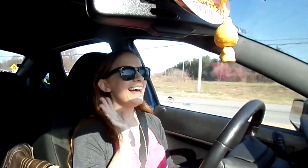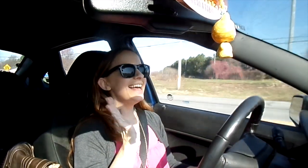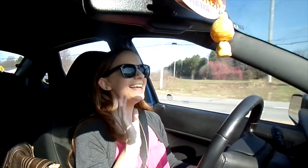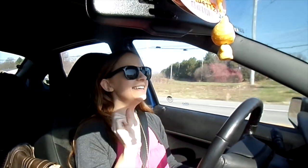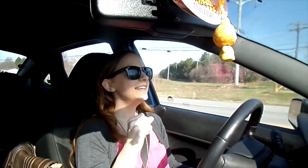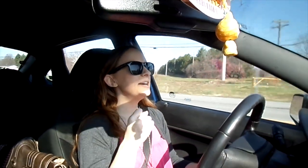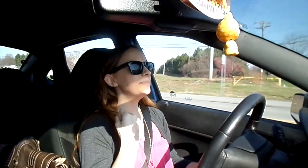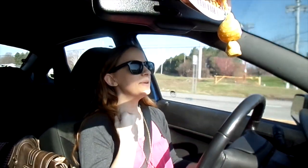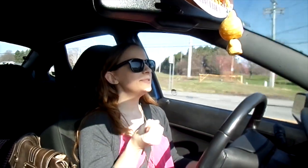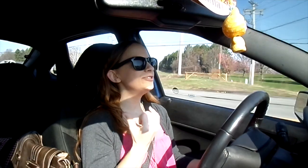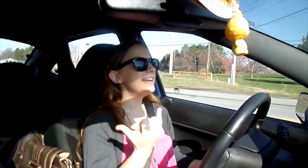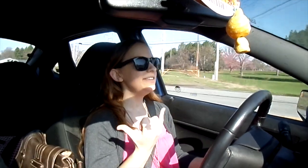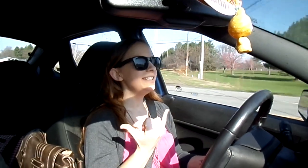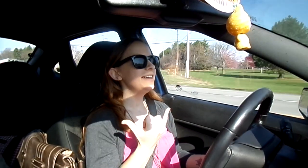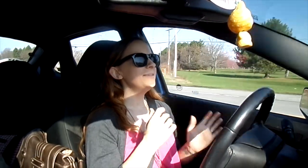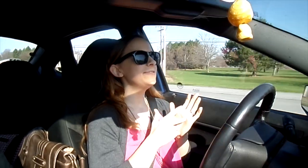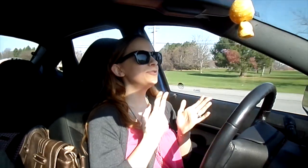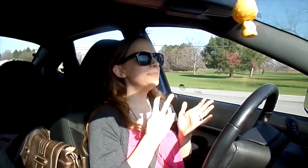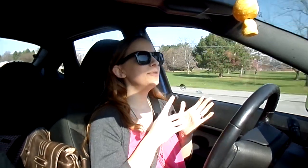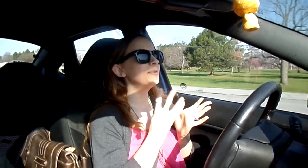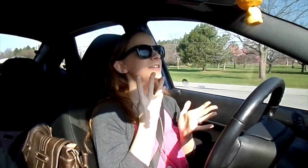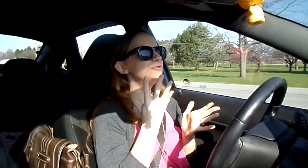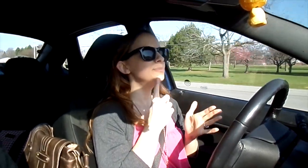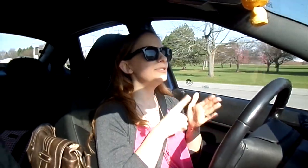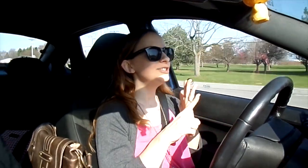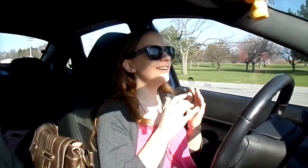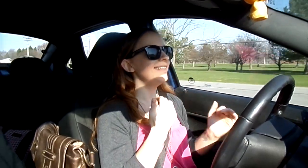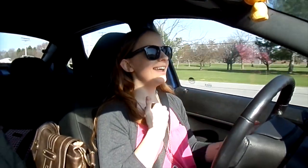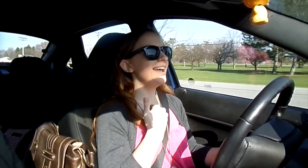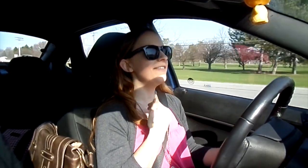Hi yep we're driving now. I triple, quadruple checked that I have